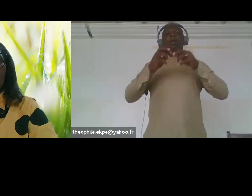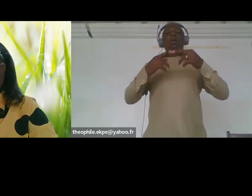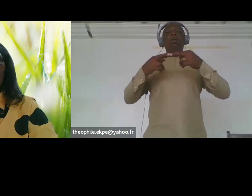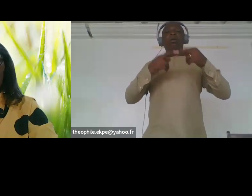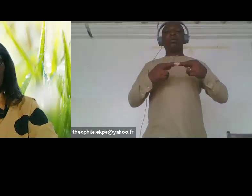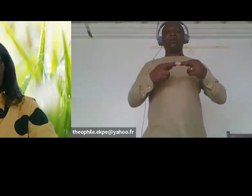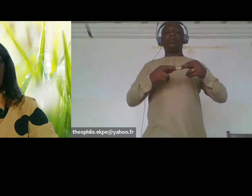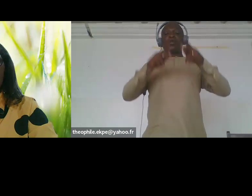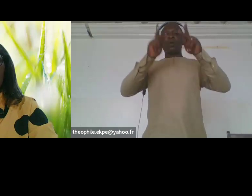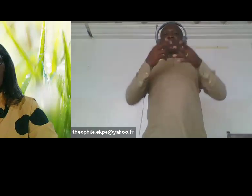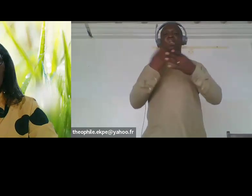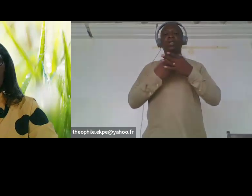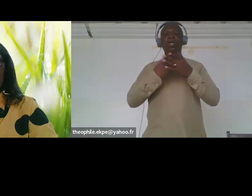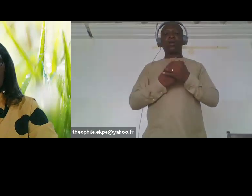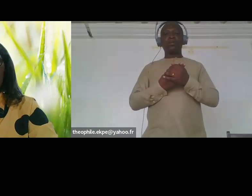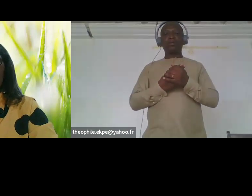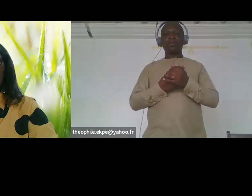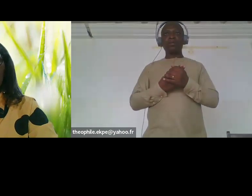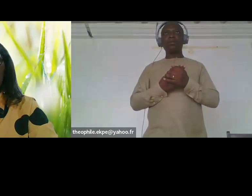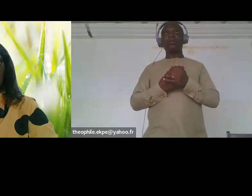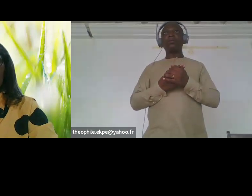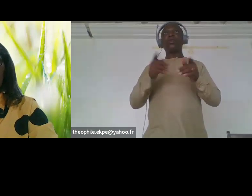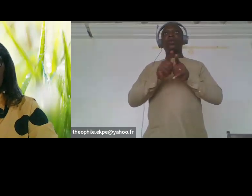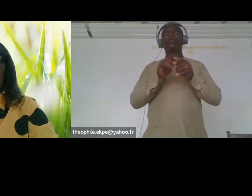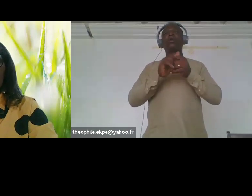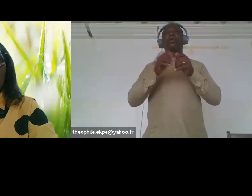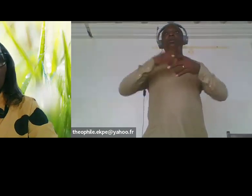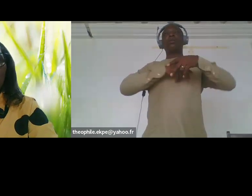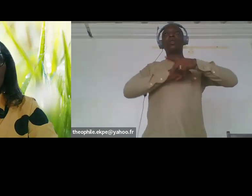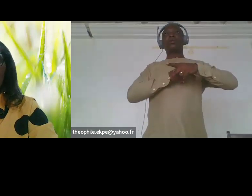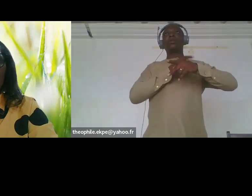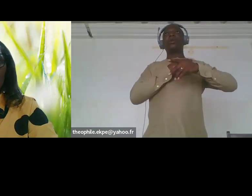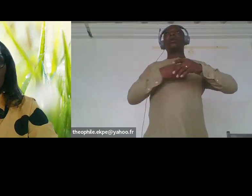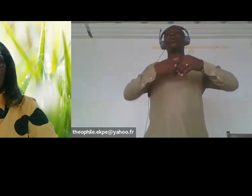of violence for those girls and women with disability who are not informed